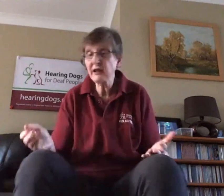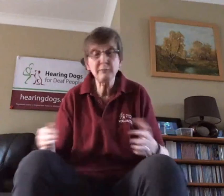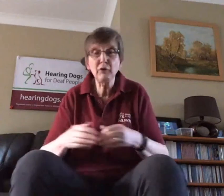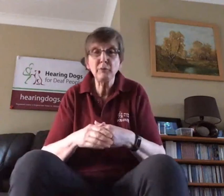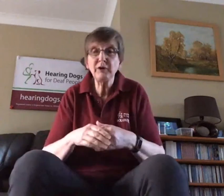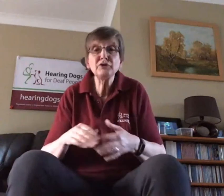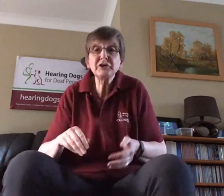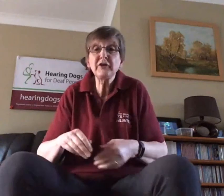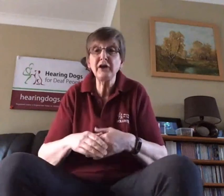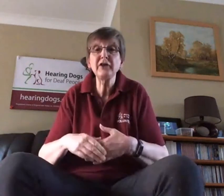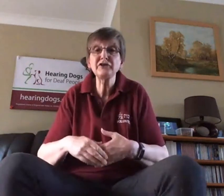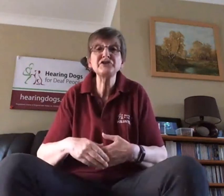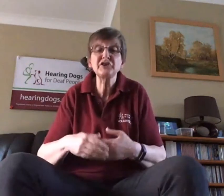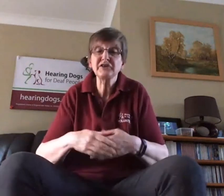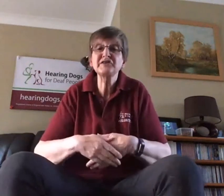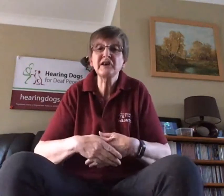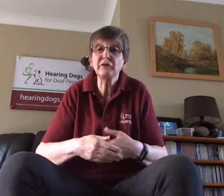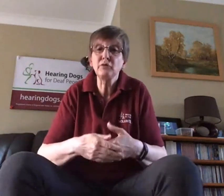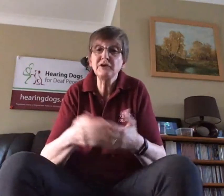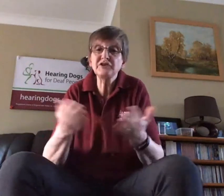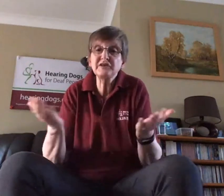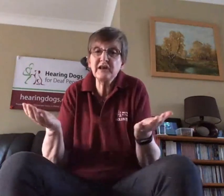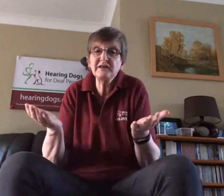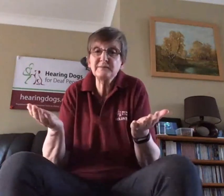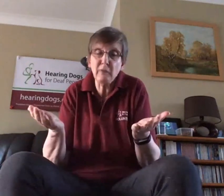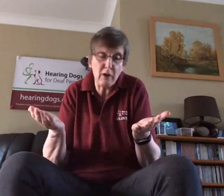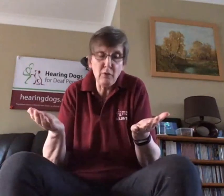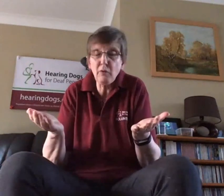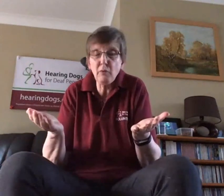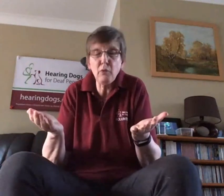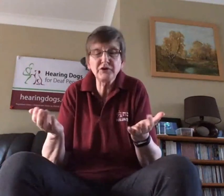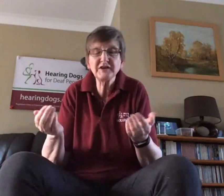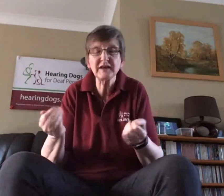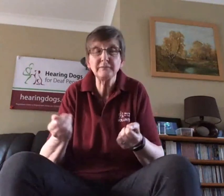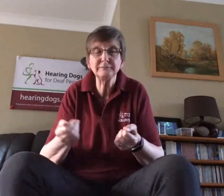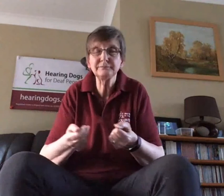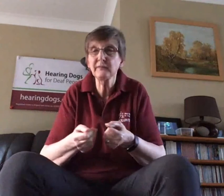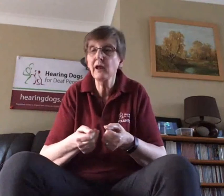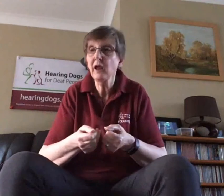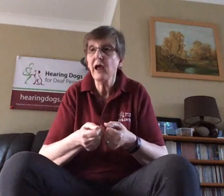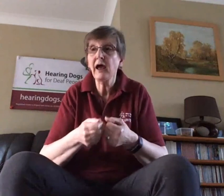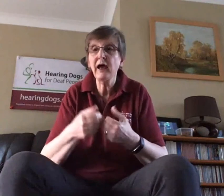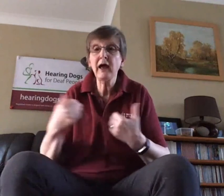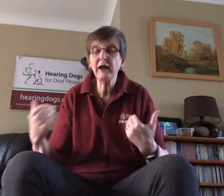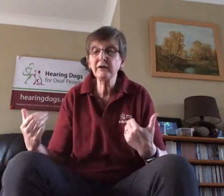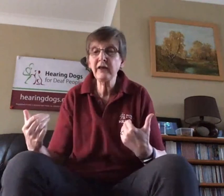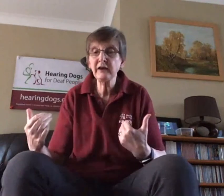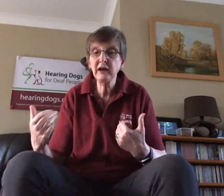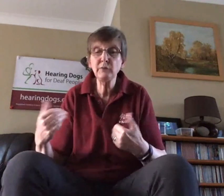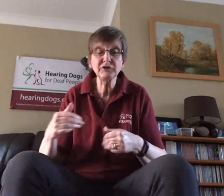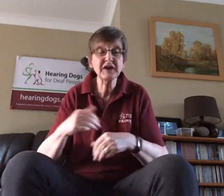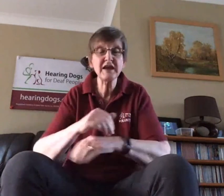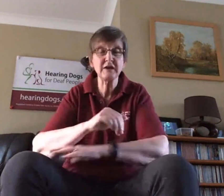point we use another another signal which is 'what is it' and then he will take me,